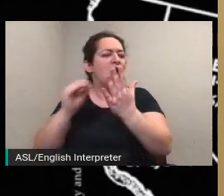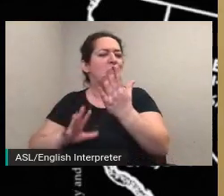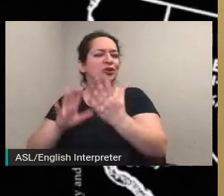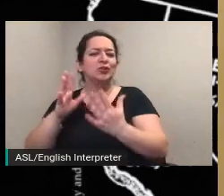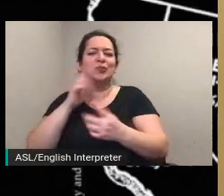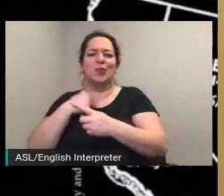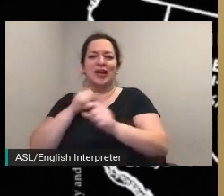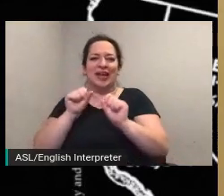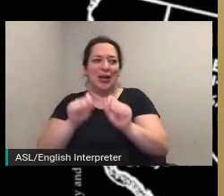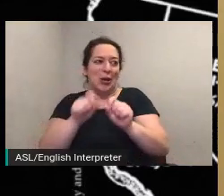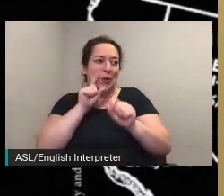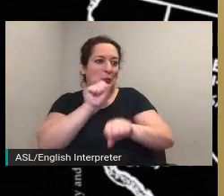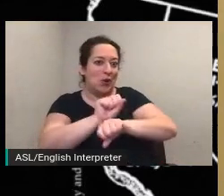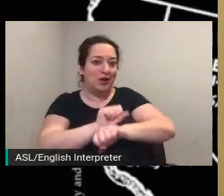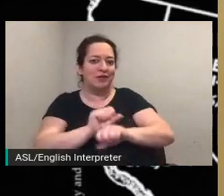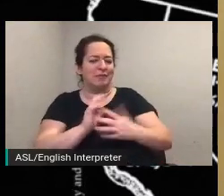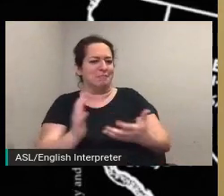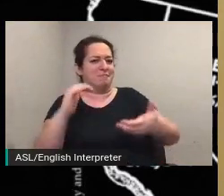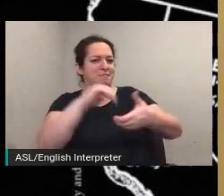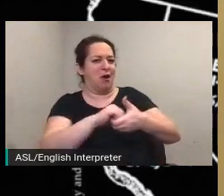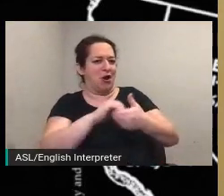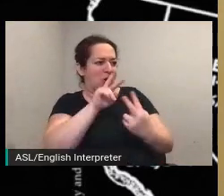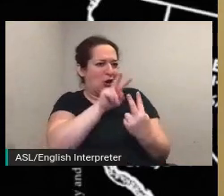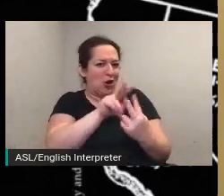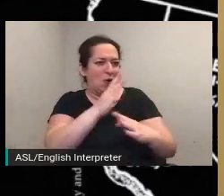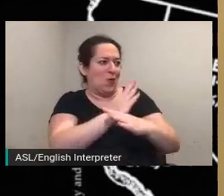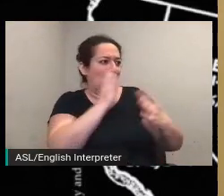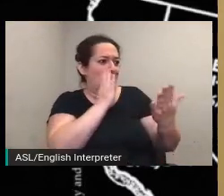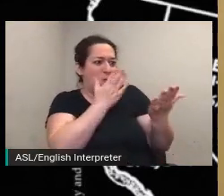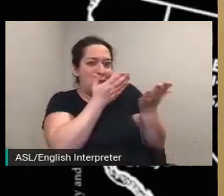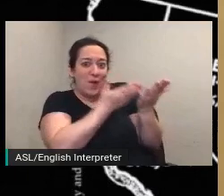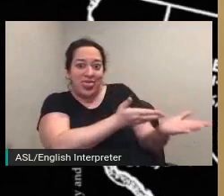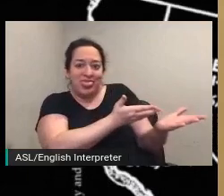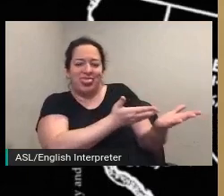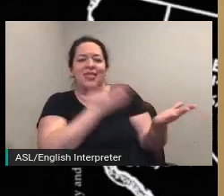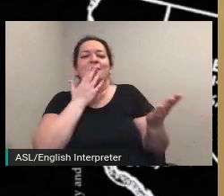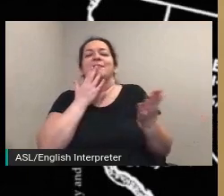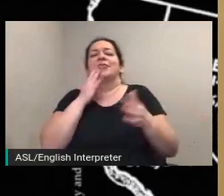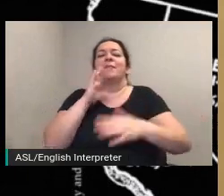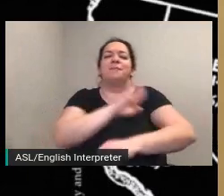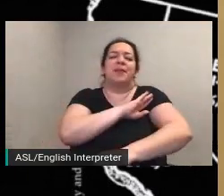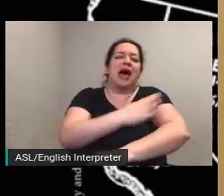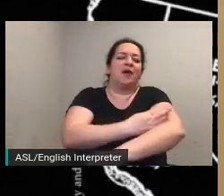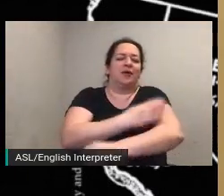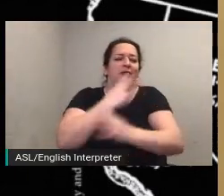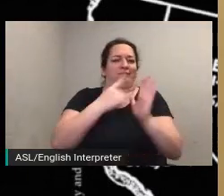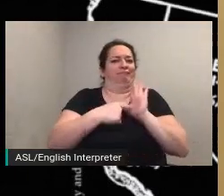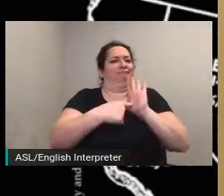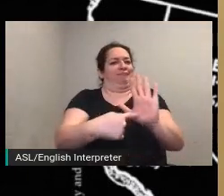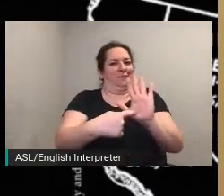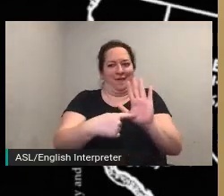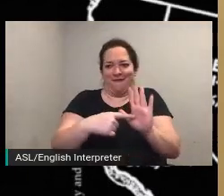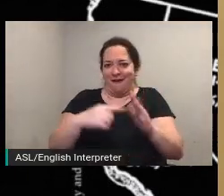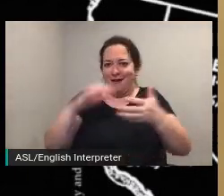experts in the field demonstrating the power of collaboration and the ability of the national park service